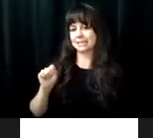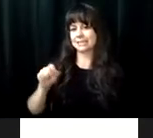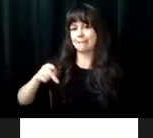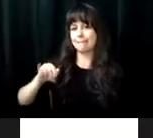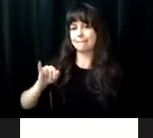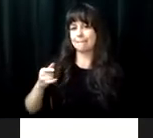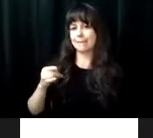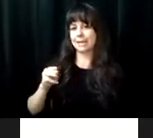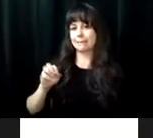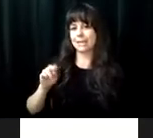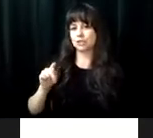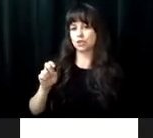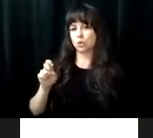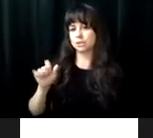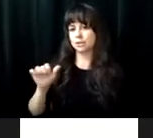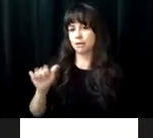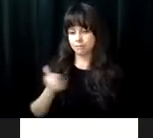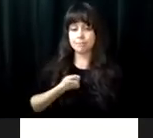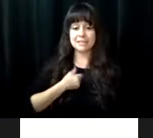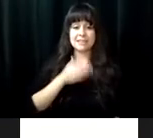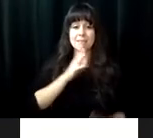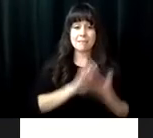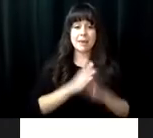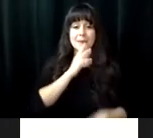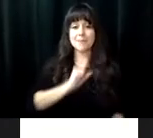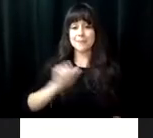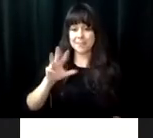I have an eye disease called receipt continuitis